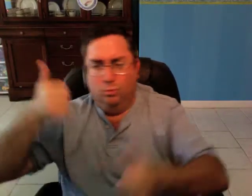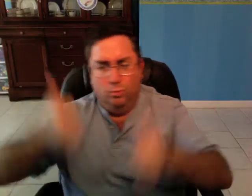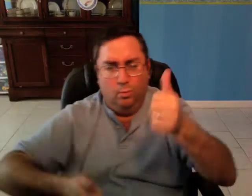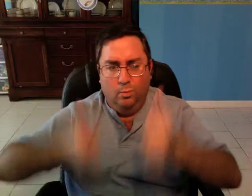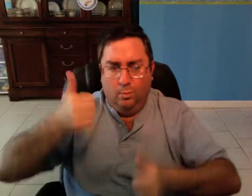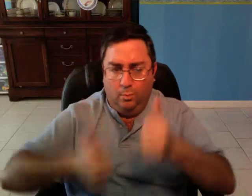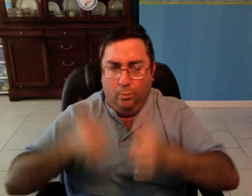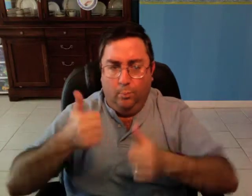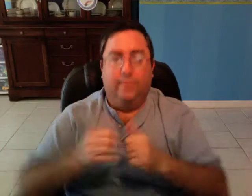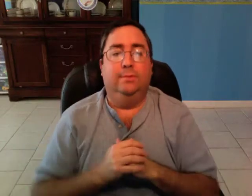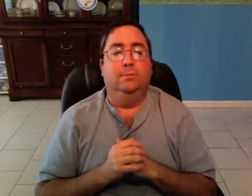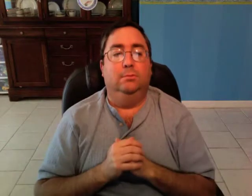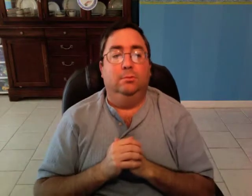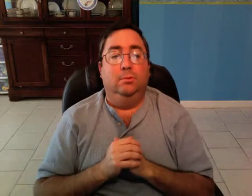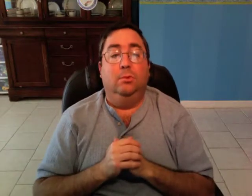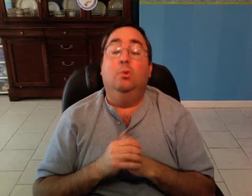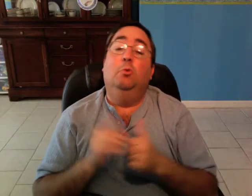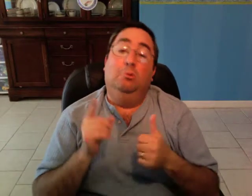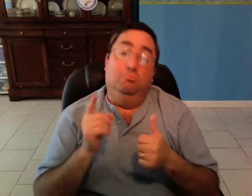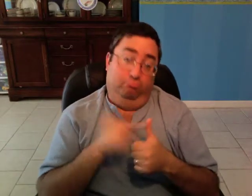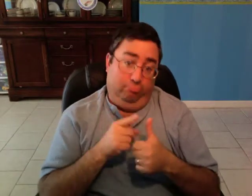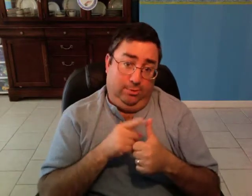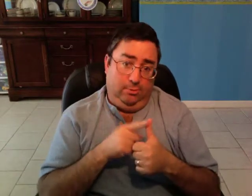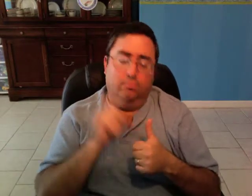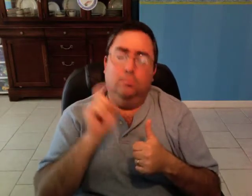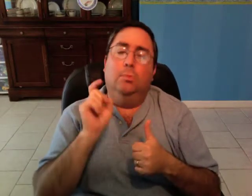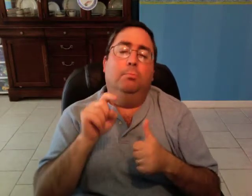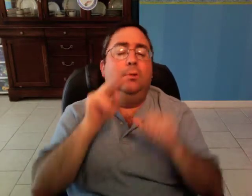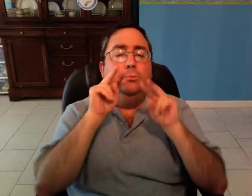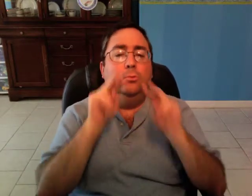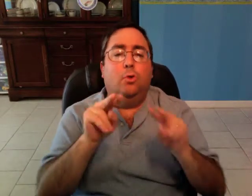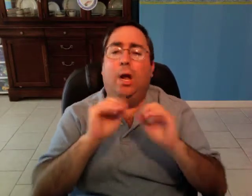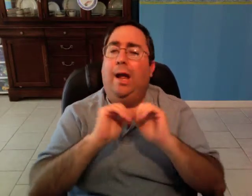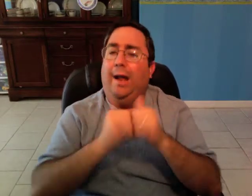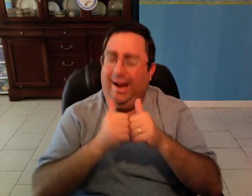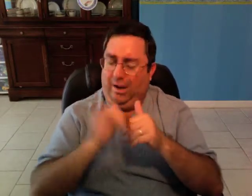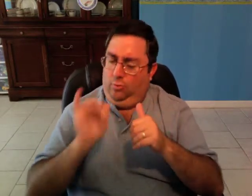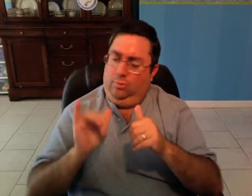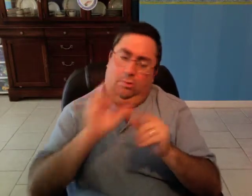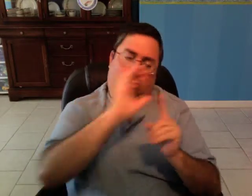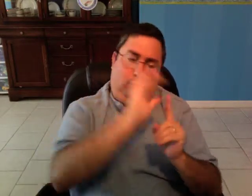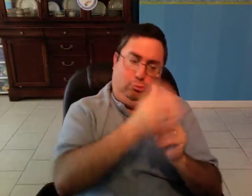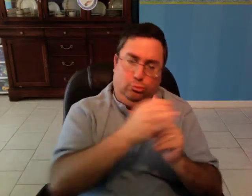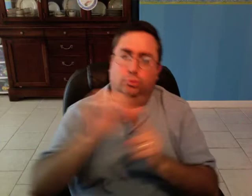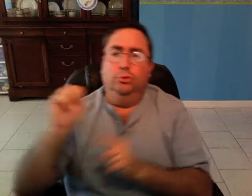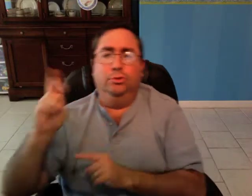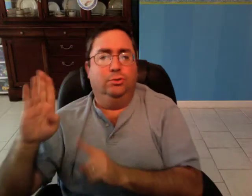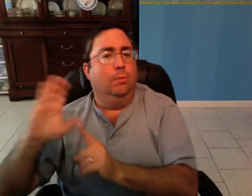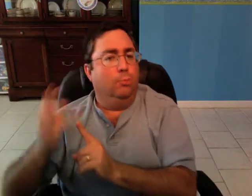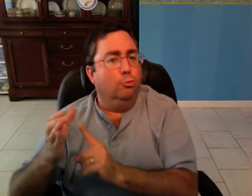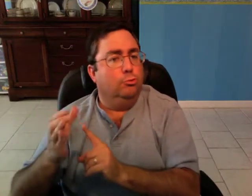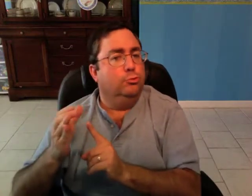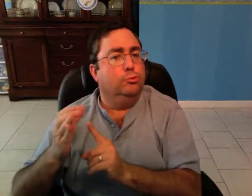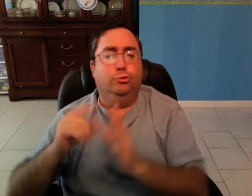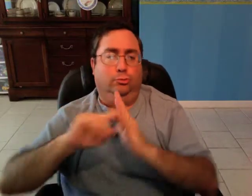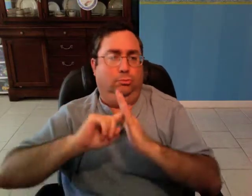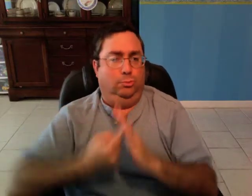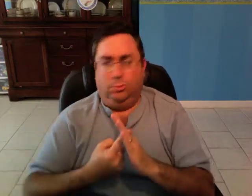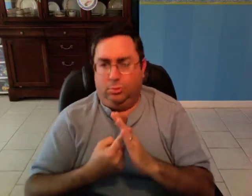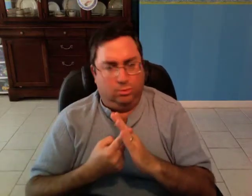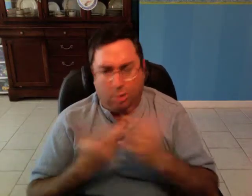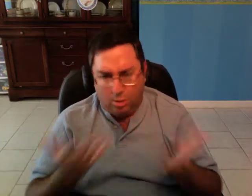We must look at how the cultural or subcultural group started.